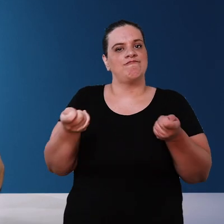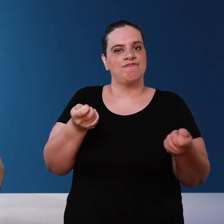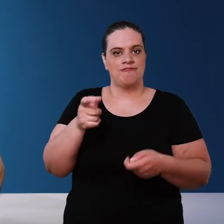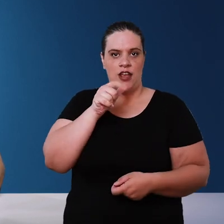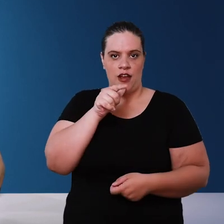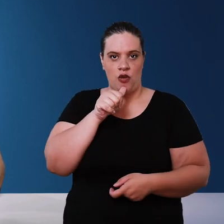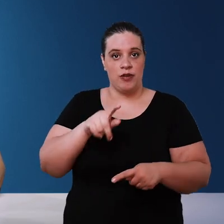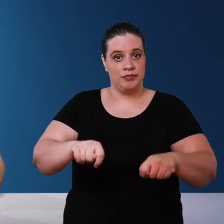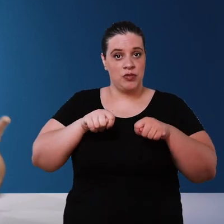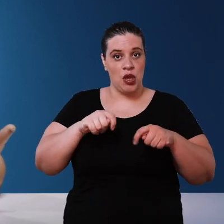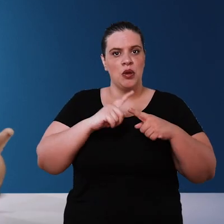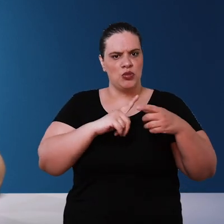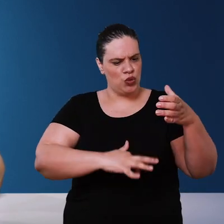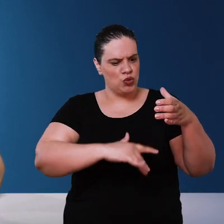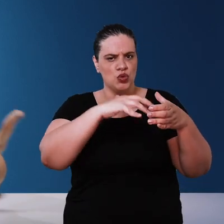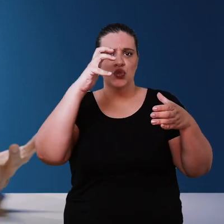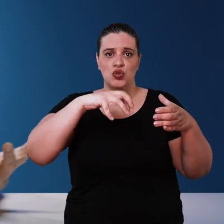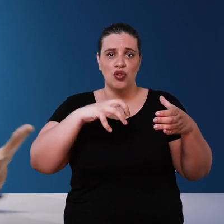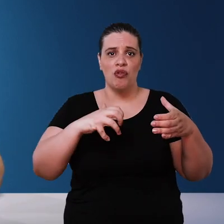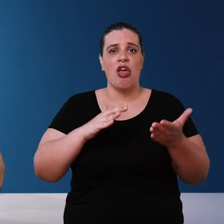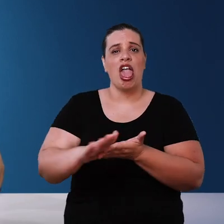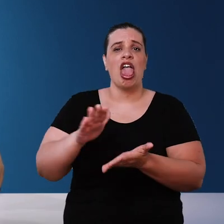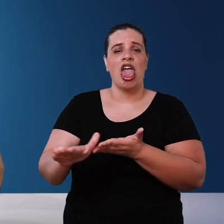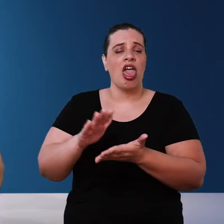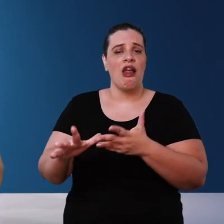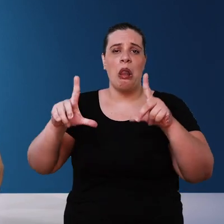if not only rainwater which is super precious will go away very fast if you